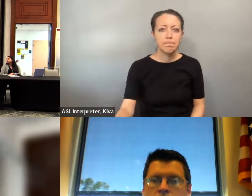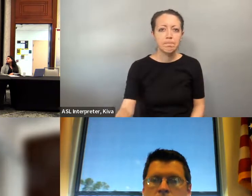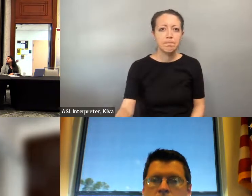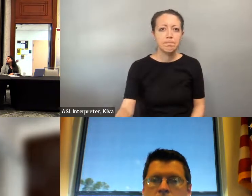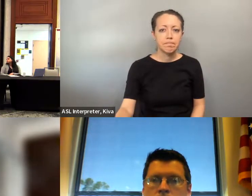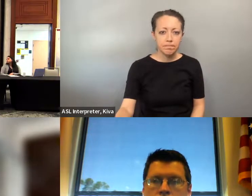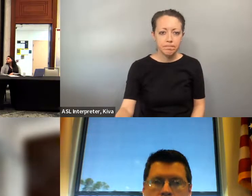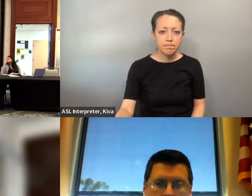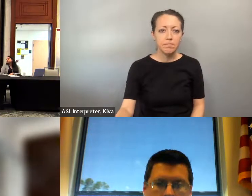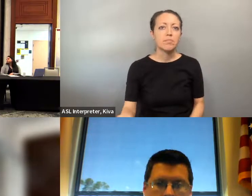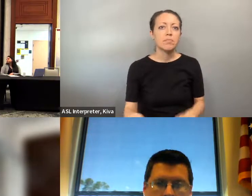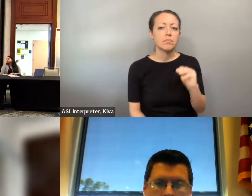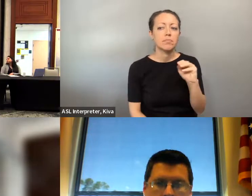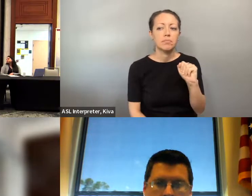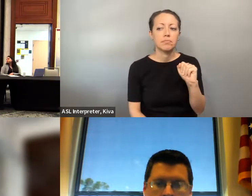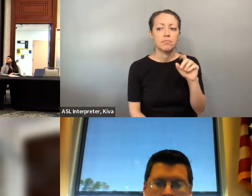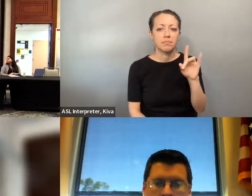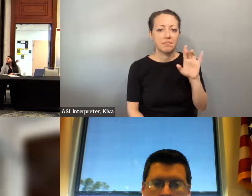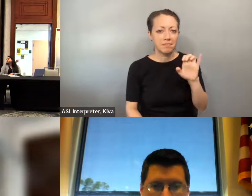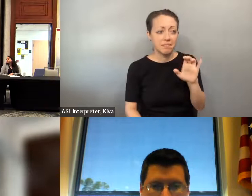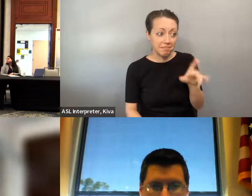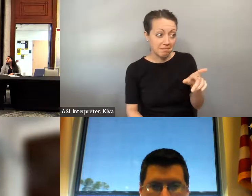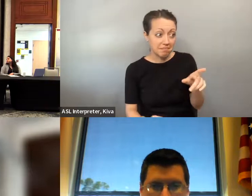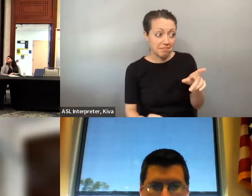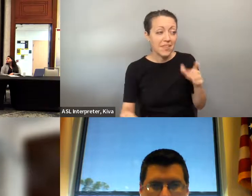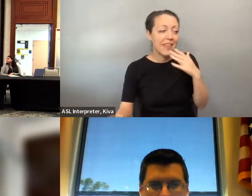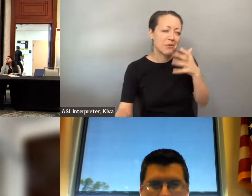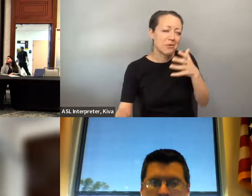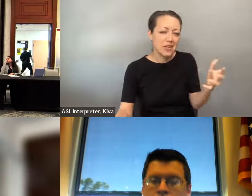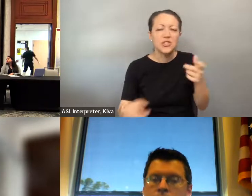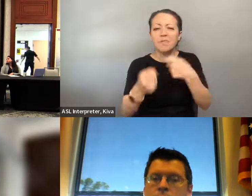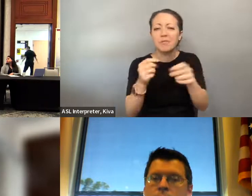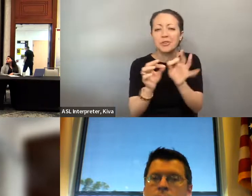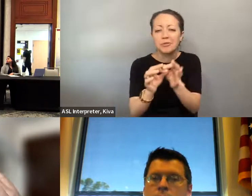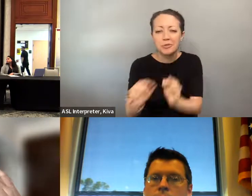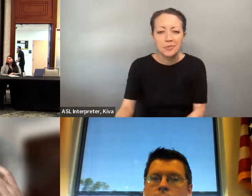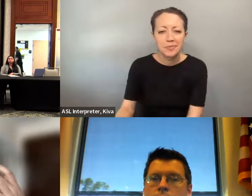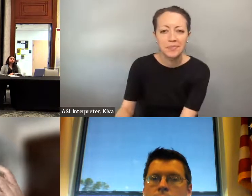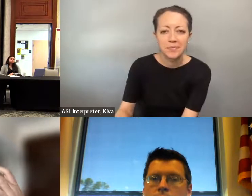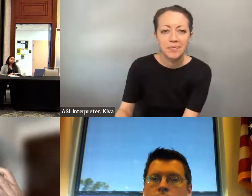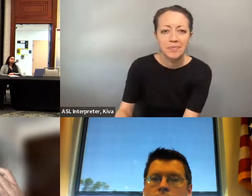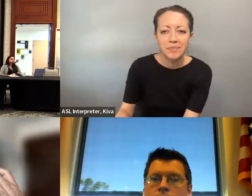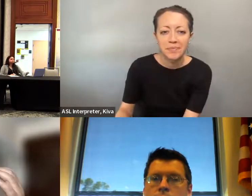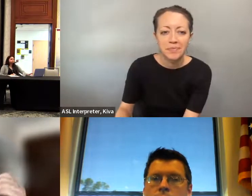Is there options for para transit specific voting scheduling. So that would be some options to consider. Oh, thank you so much. I'm gonna check in with or other folks helping moderate the chat.